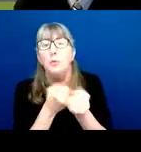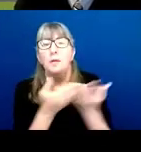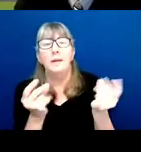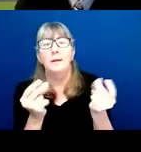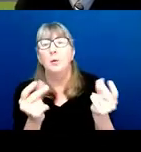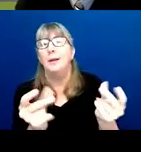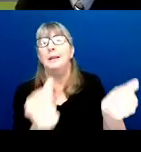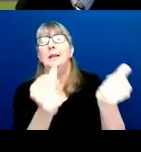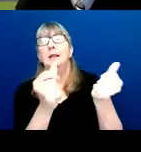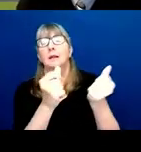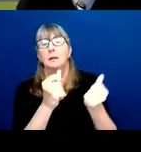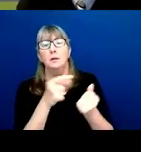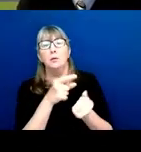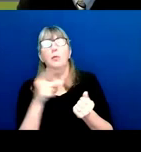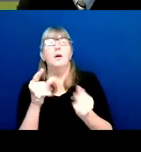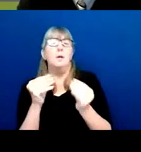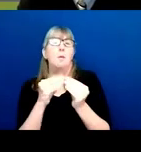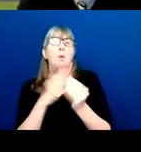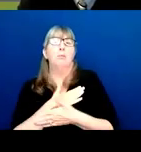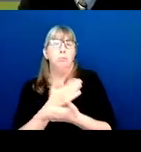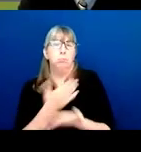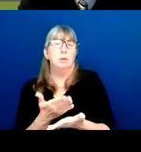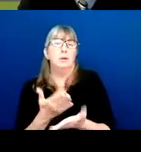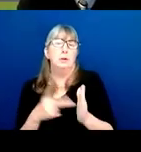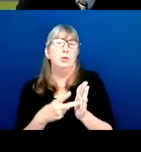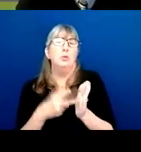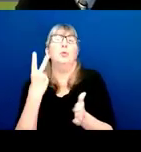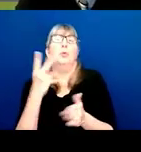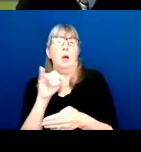and so they are more open then to their dual IC assignments.